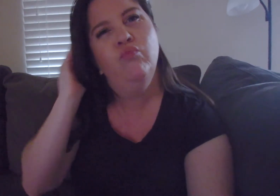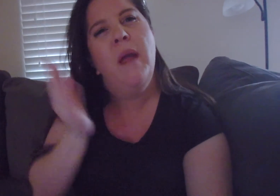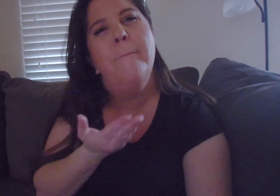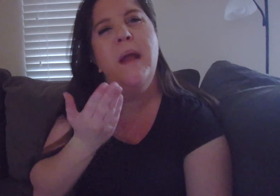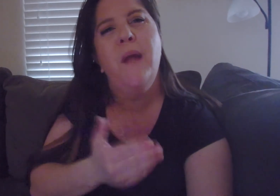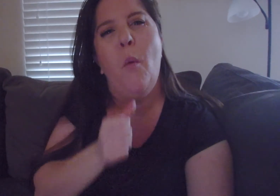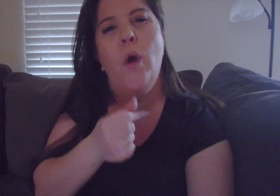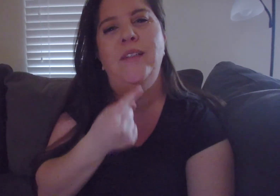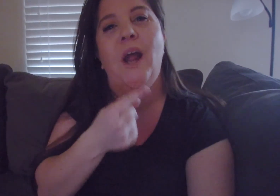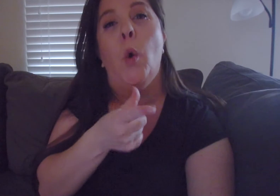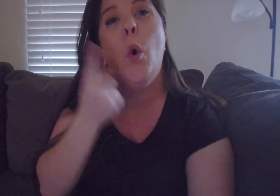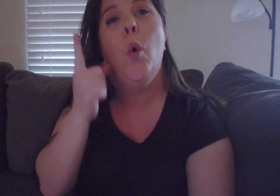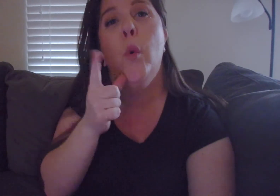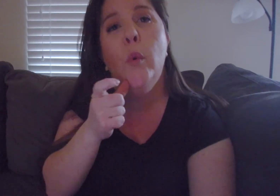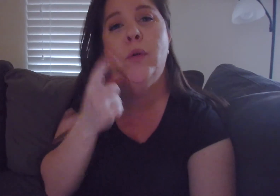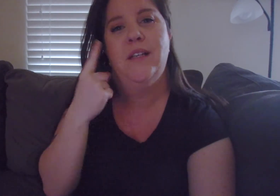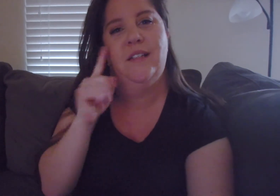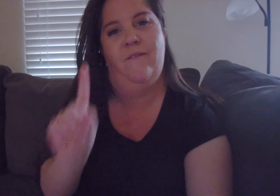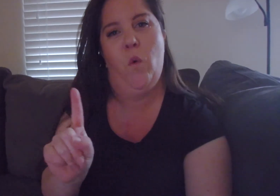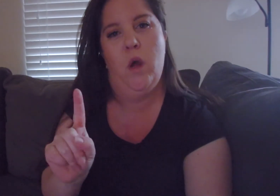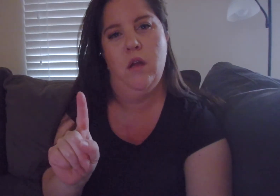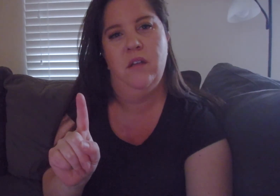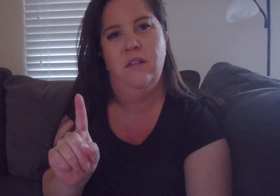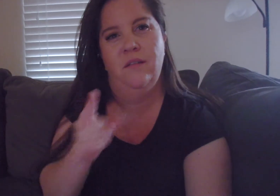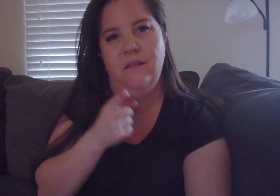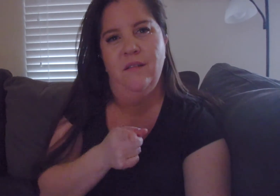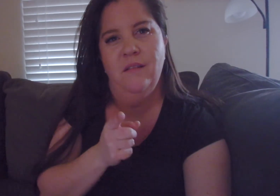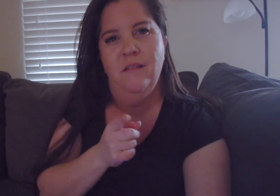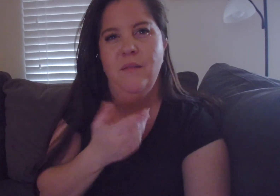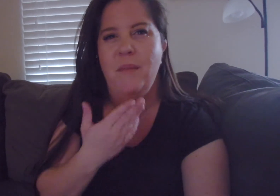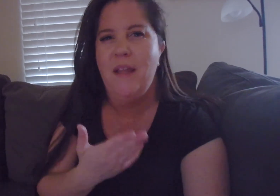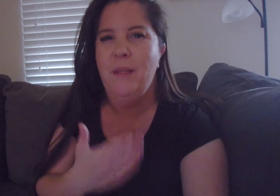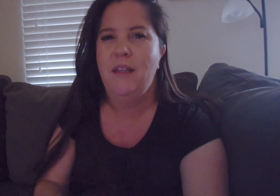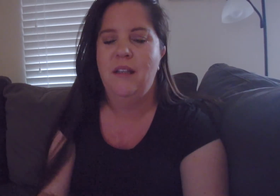Maybe I won't say who's it for maybe